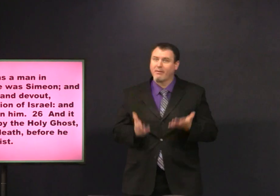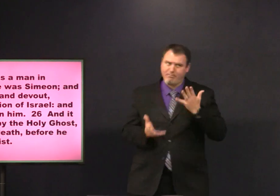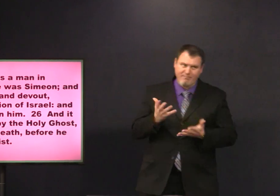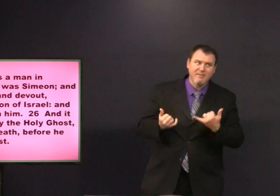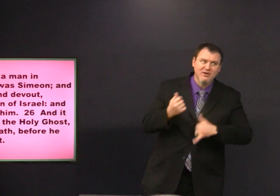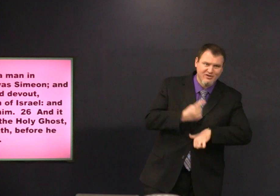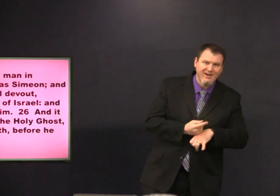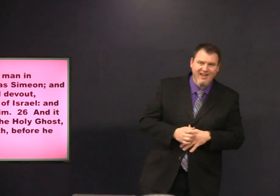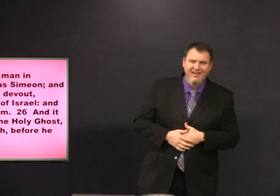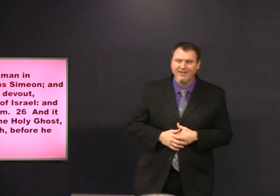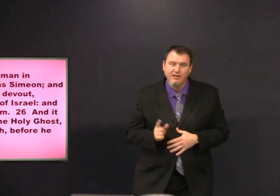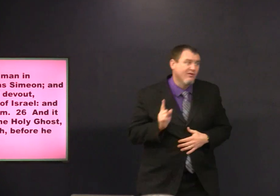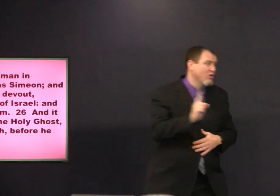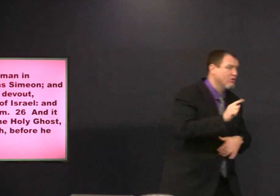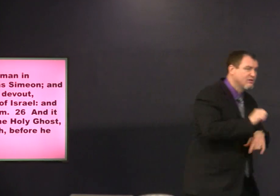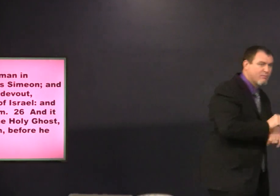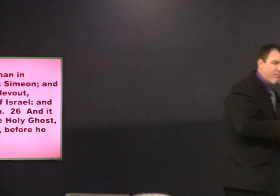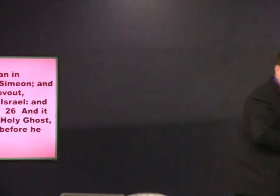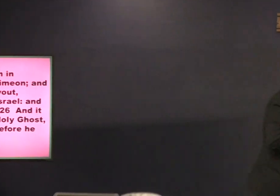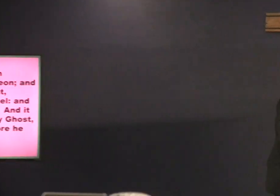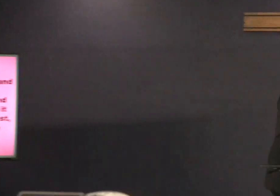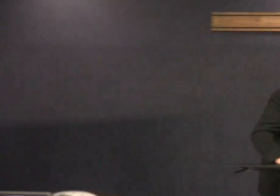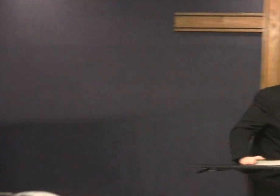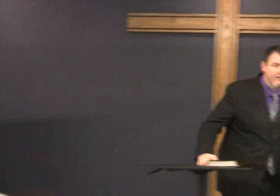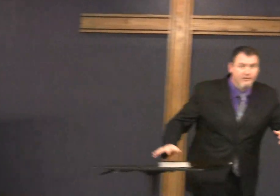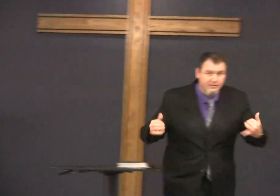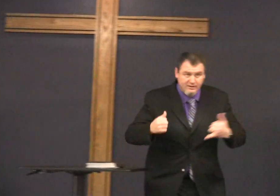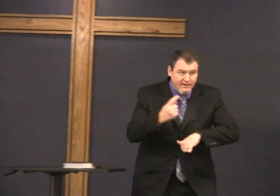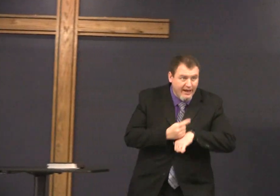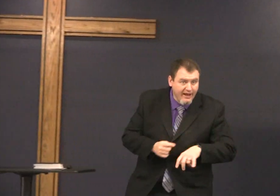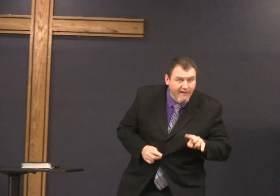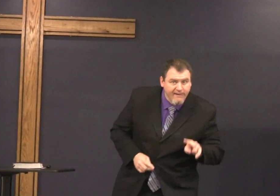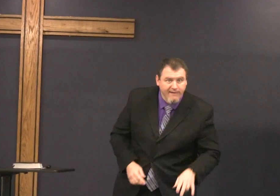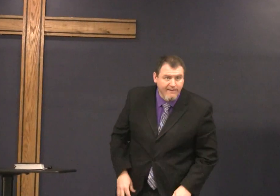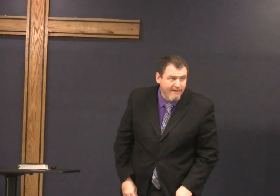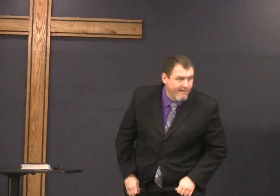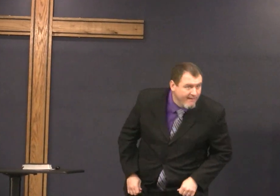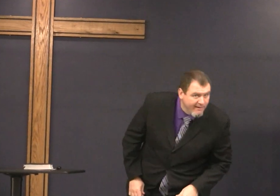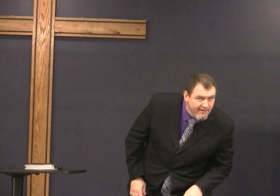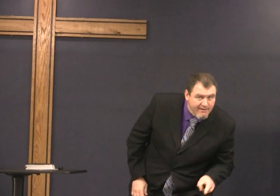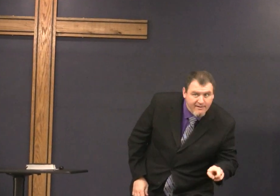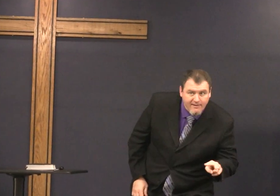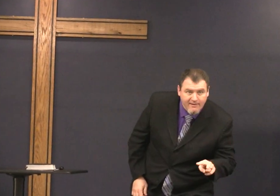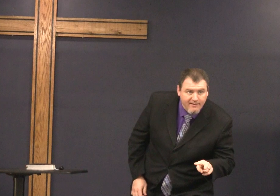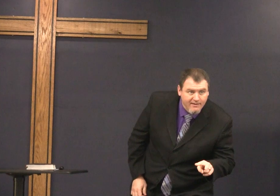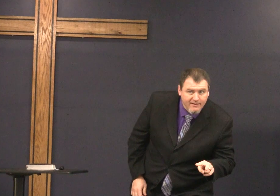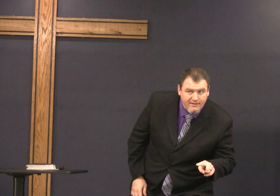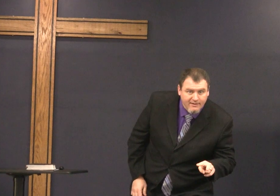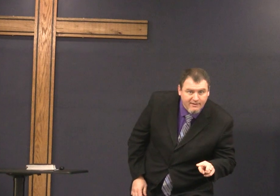next day he wakes up goes to the temple again looks